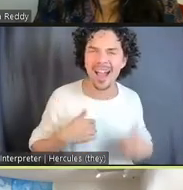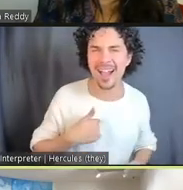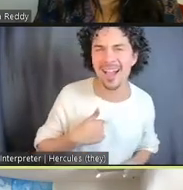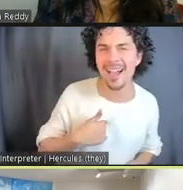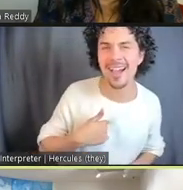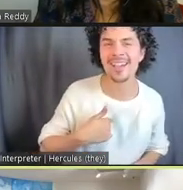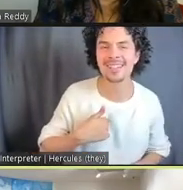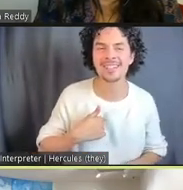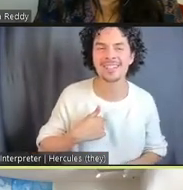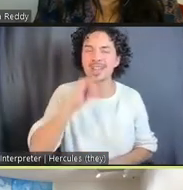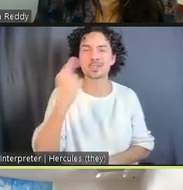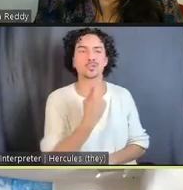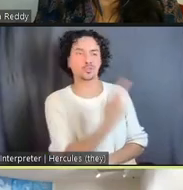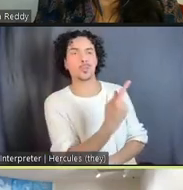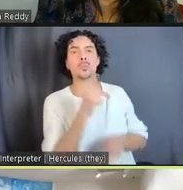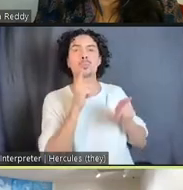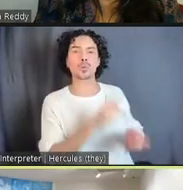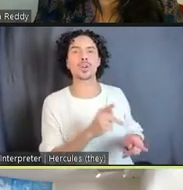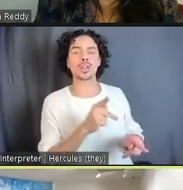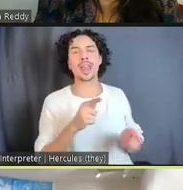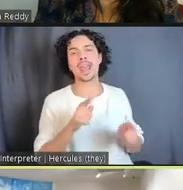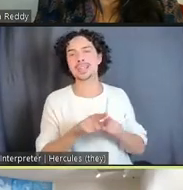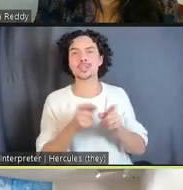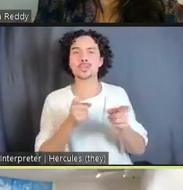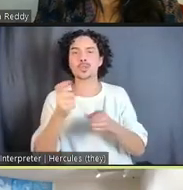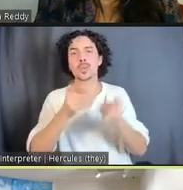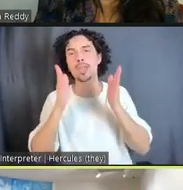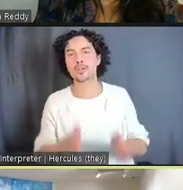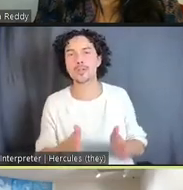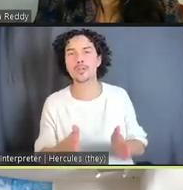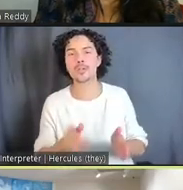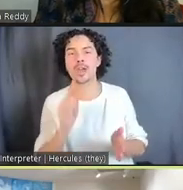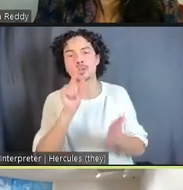one person as curator or author but it's about really envisioning the kind of